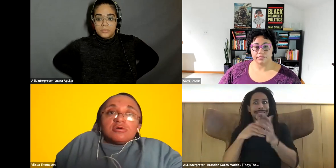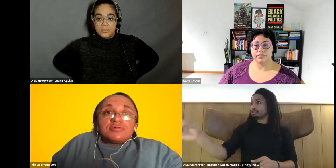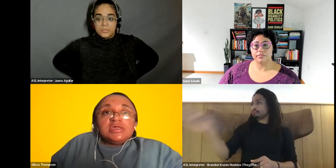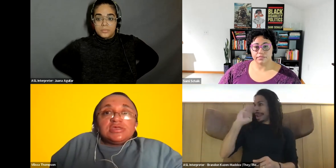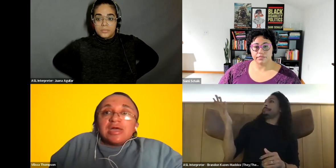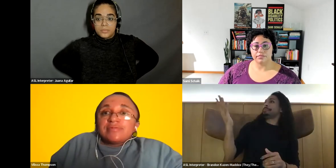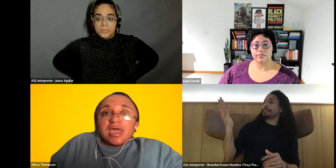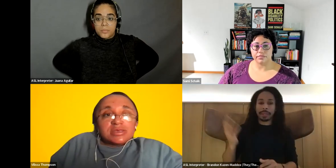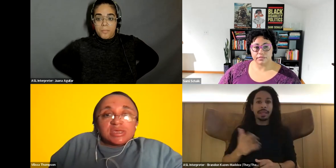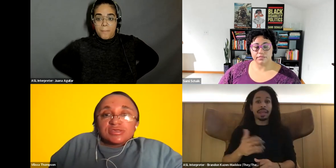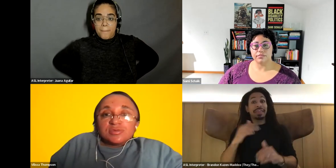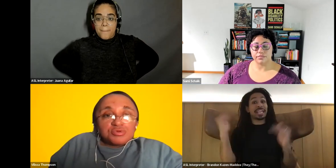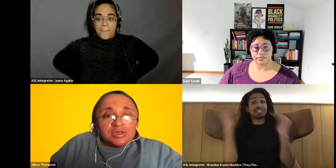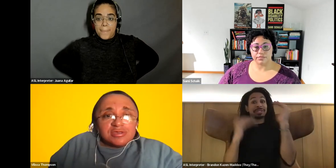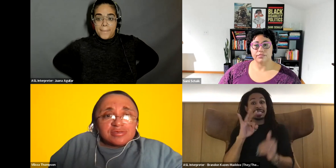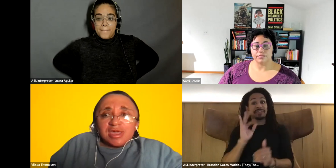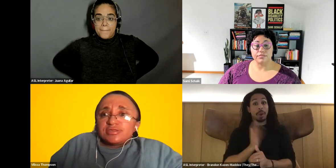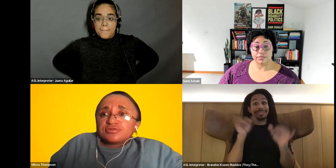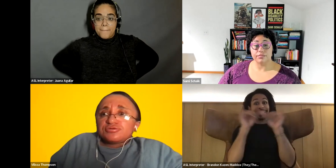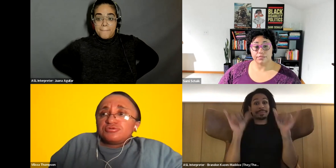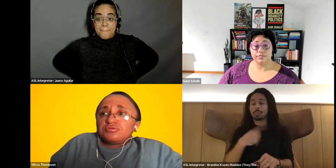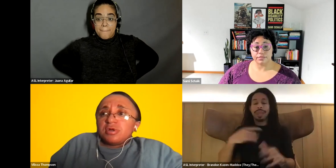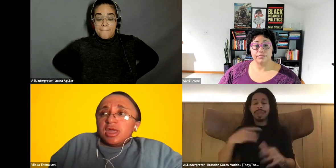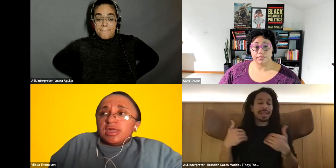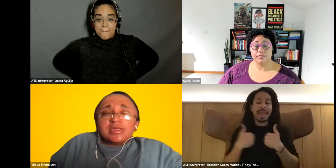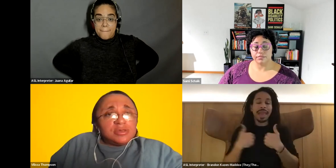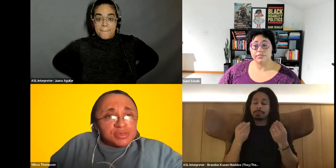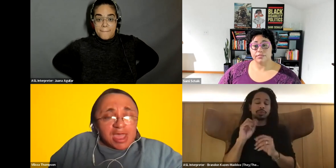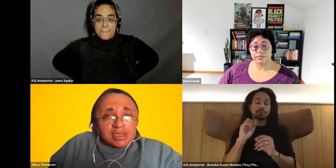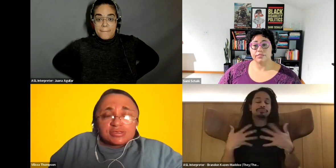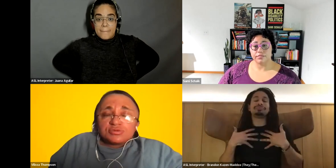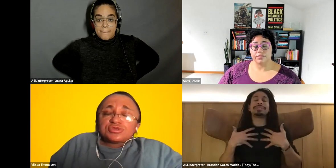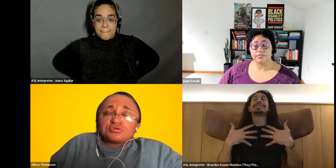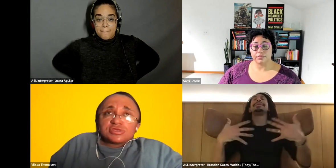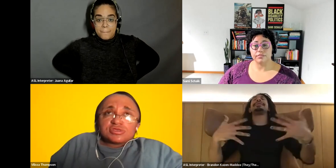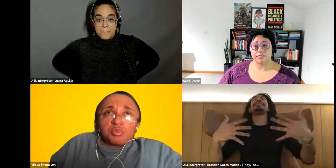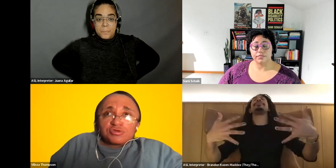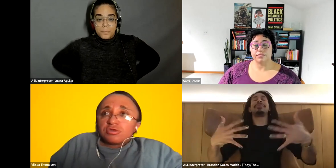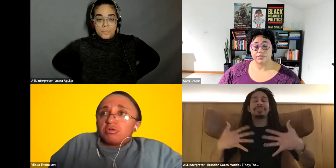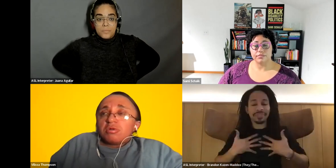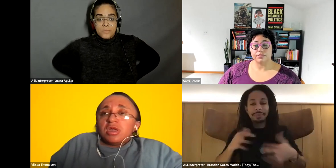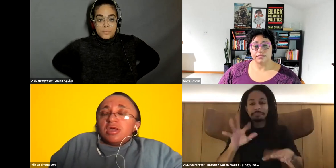Vilissa Thompson: we have not had a chance to breathe and to get the access to resources support. So